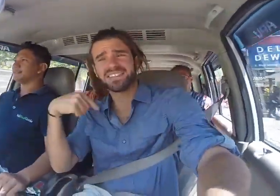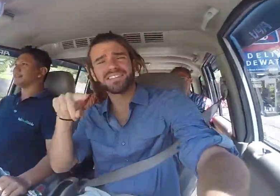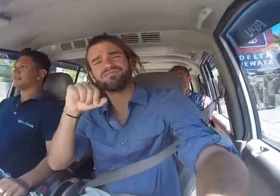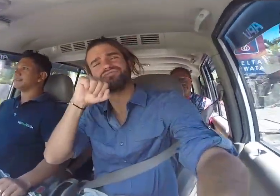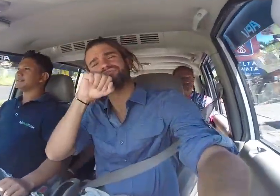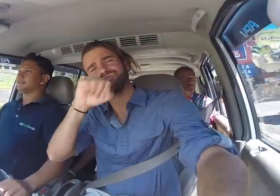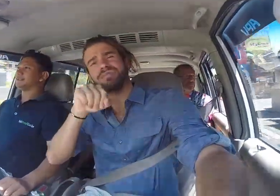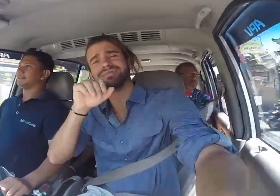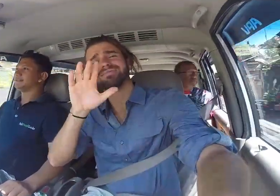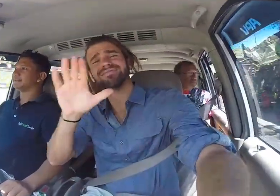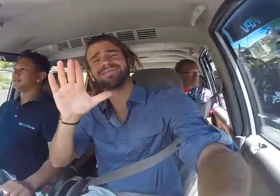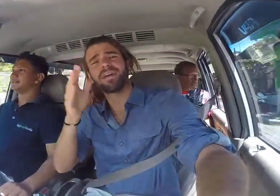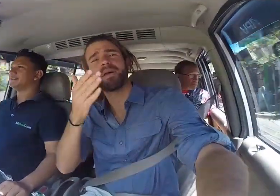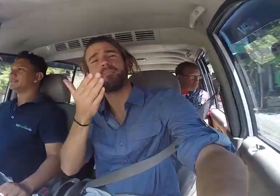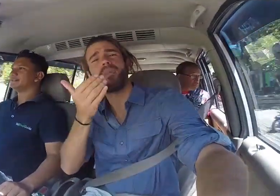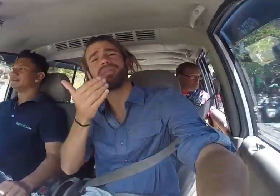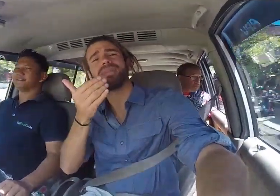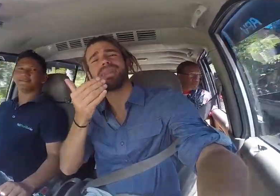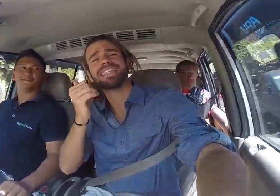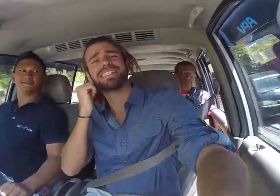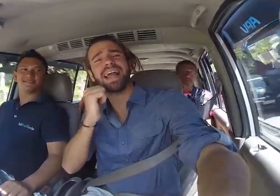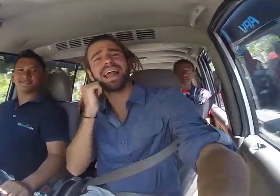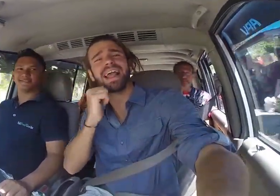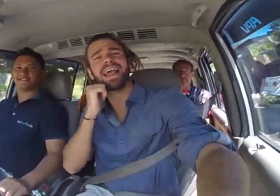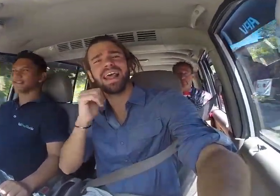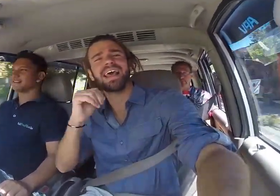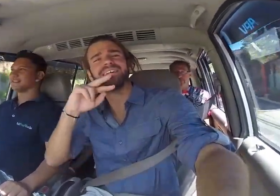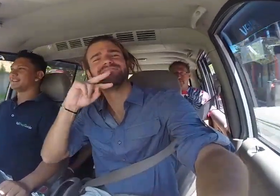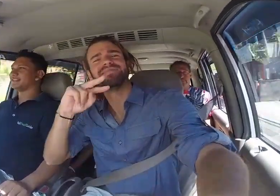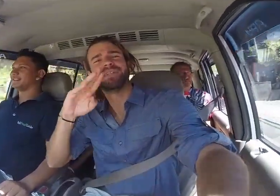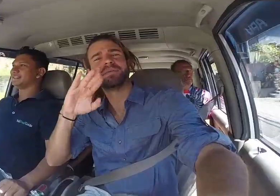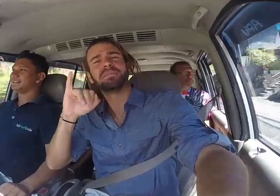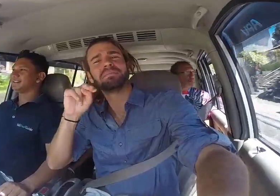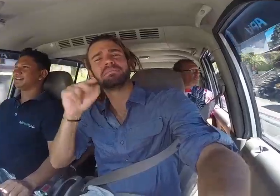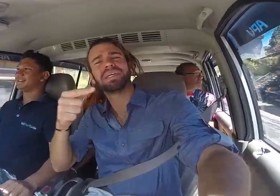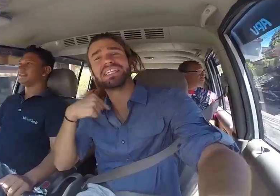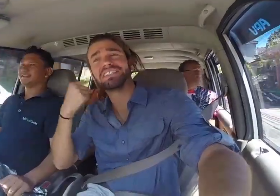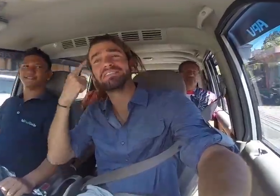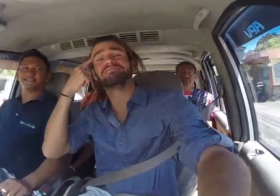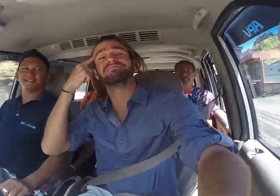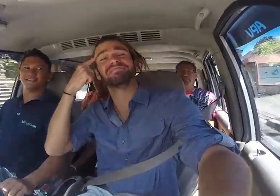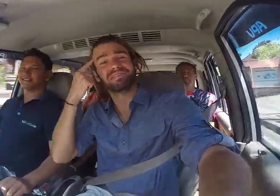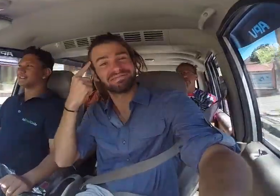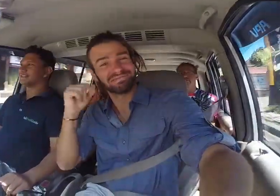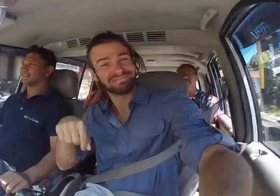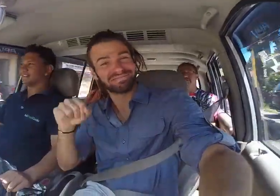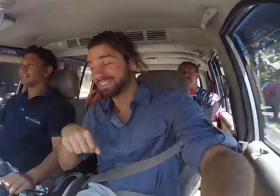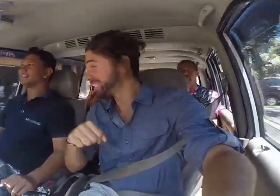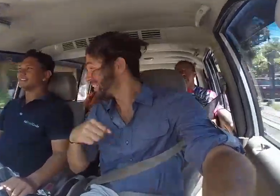You know -- we love your Daily Moth #bing. So I thought of this.